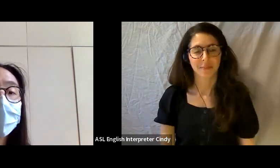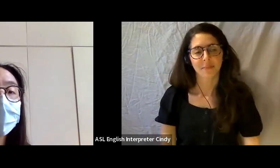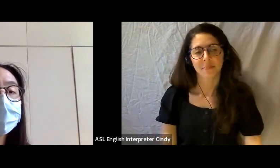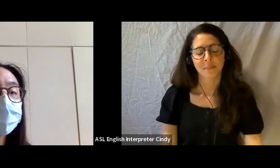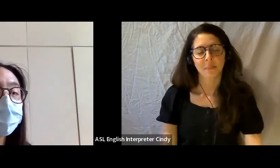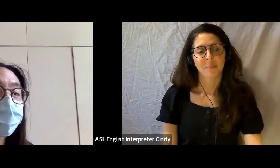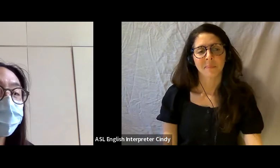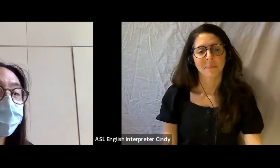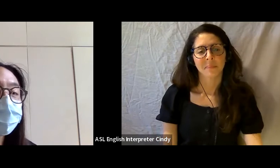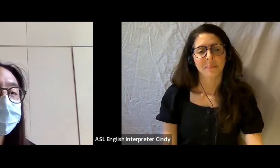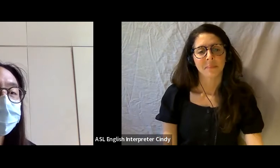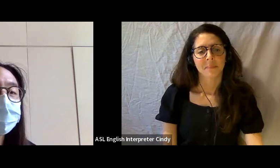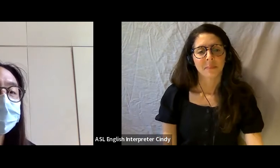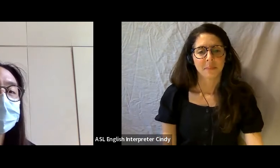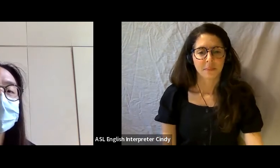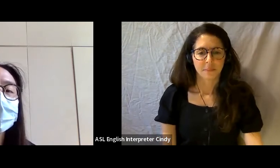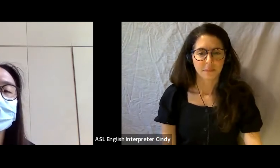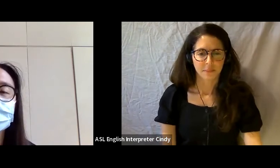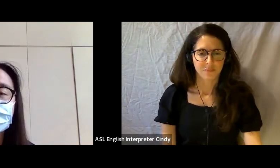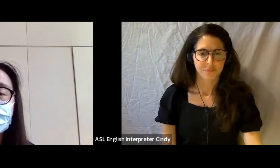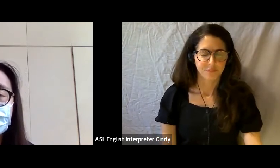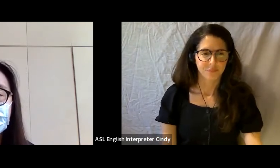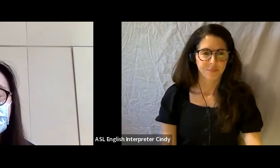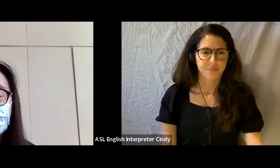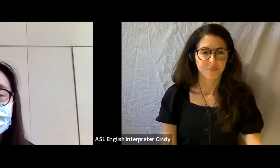Another component to consider is tactility or touch